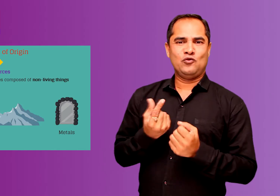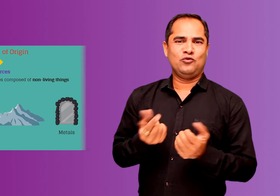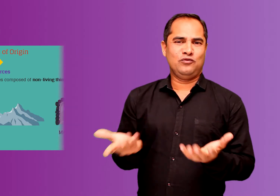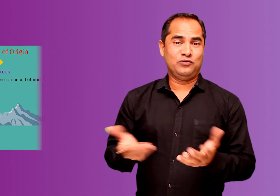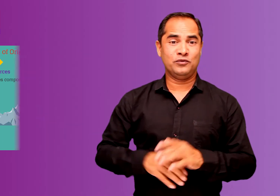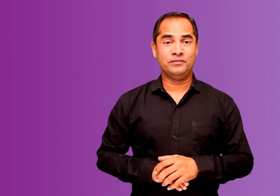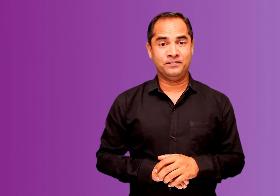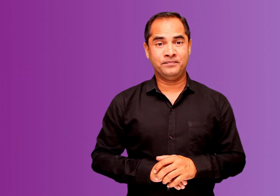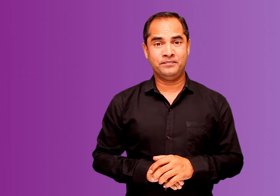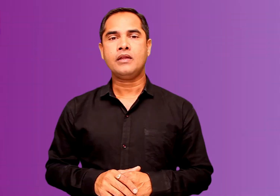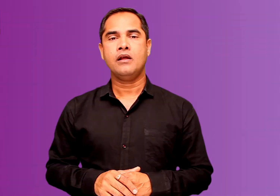don't have life.